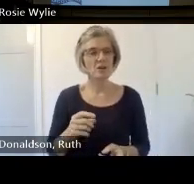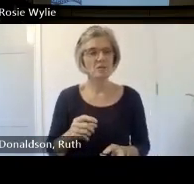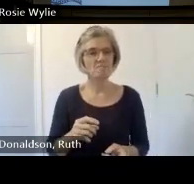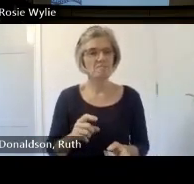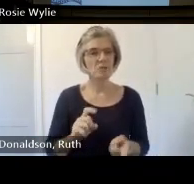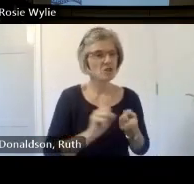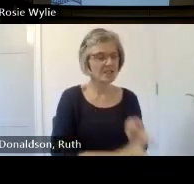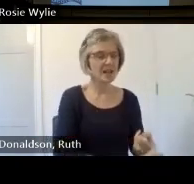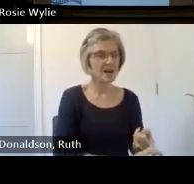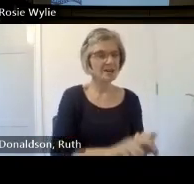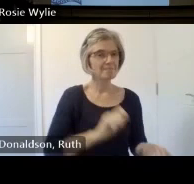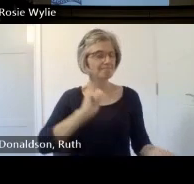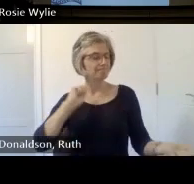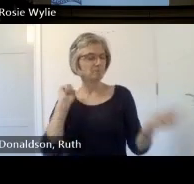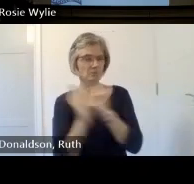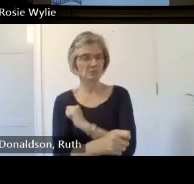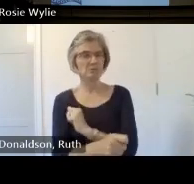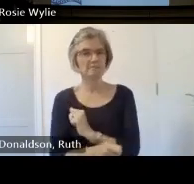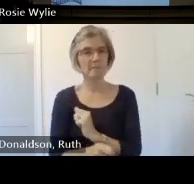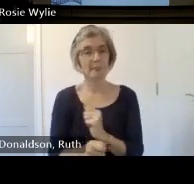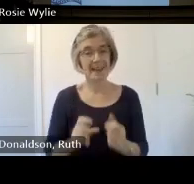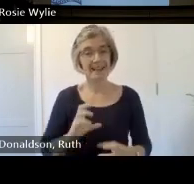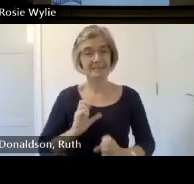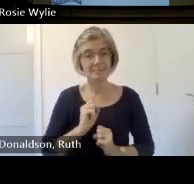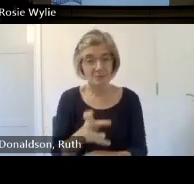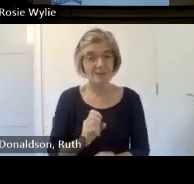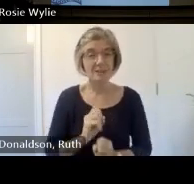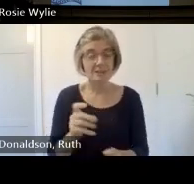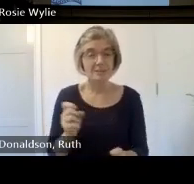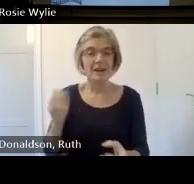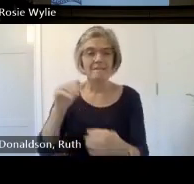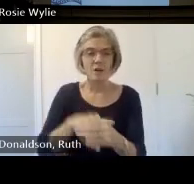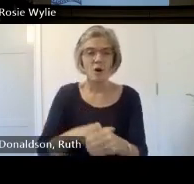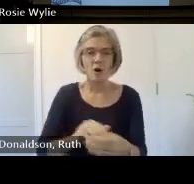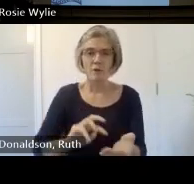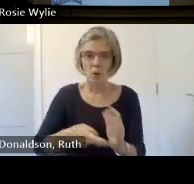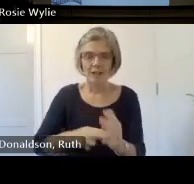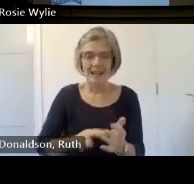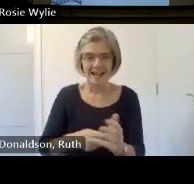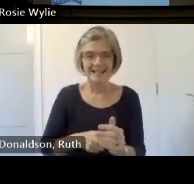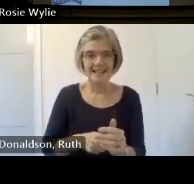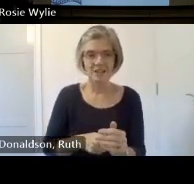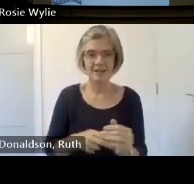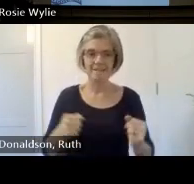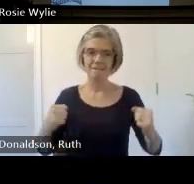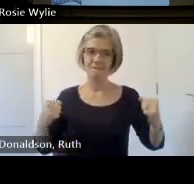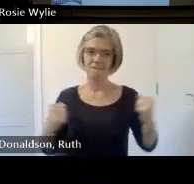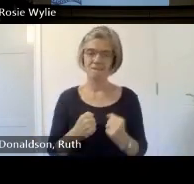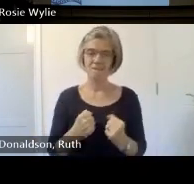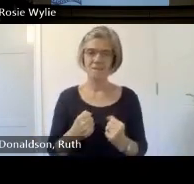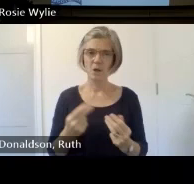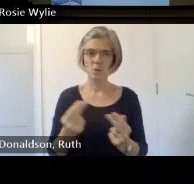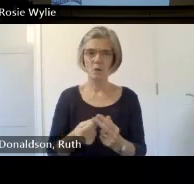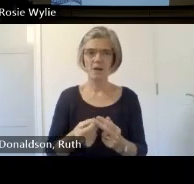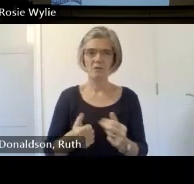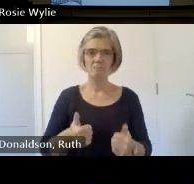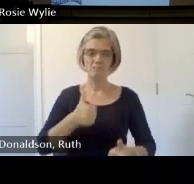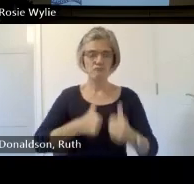organizations like fighting with pride and for us to have a very small small small part and him